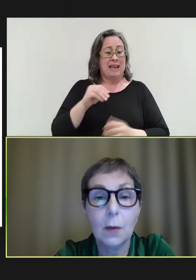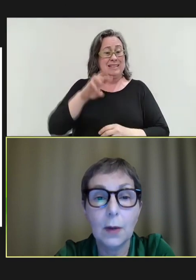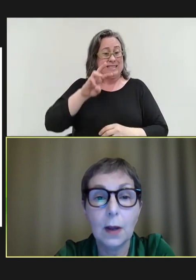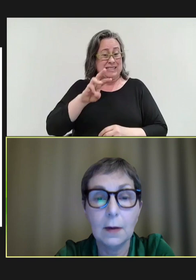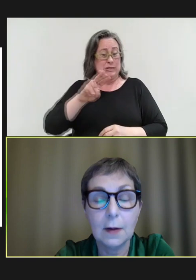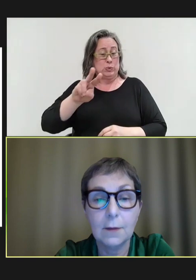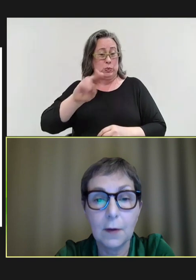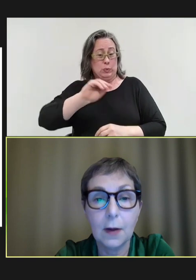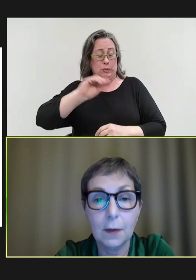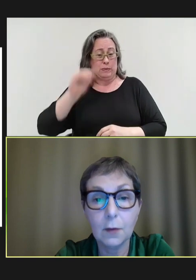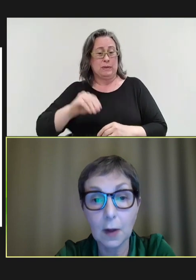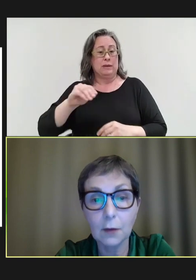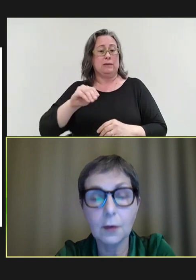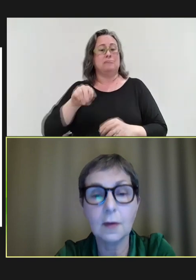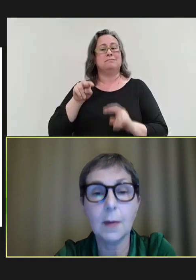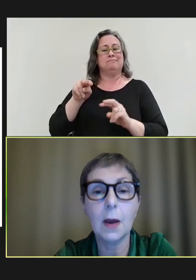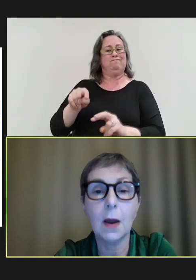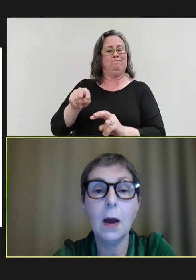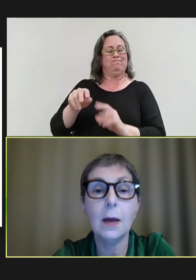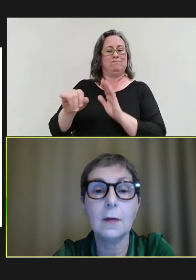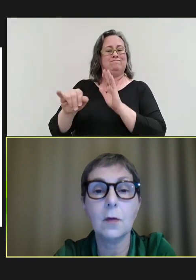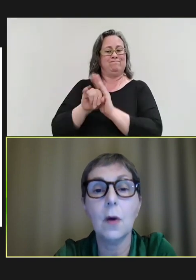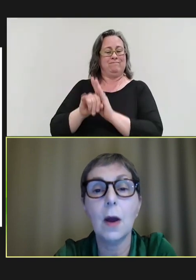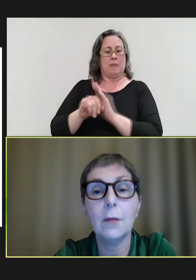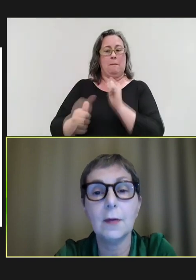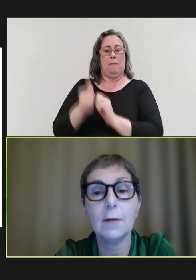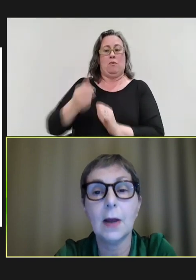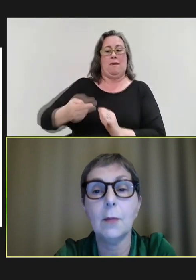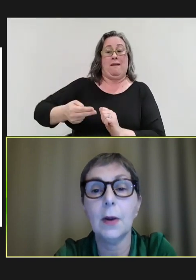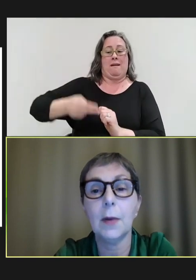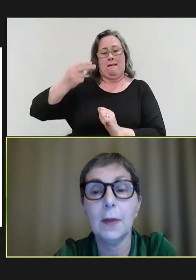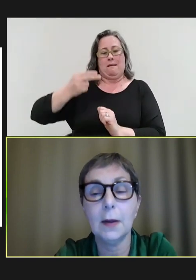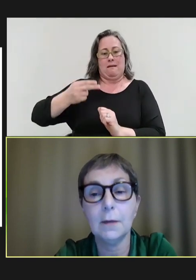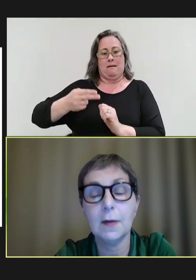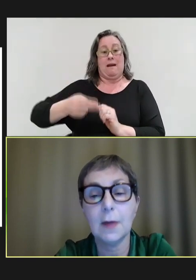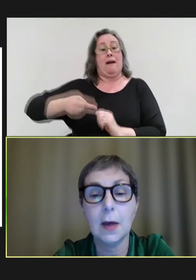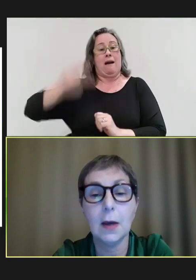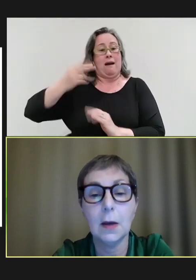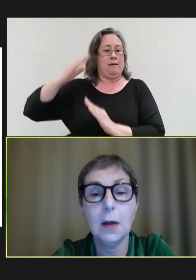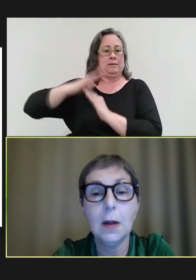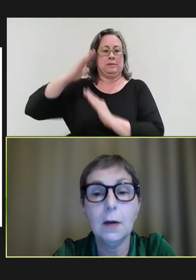we identify those countries to be at highest or high risk of an outbreak by the end of this year.